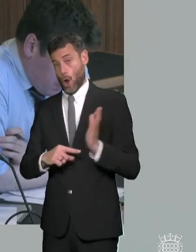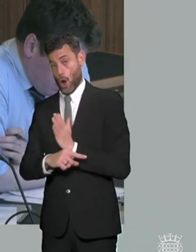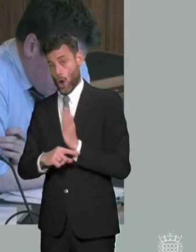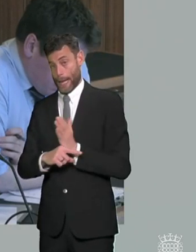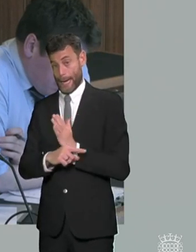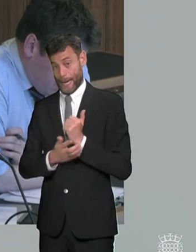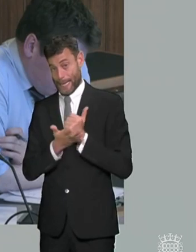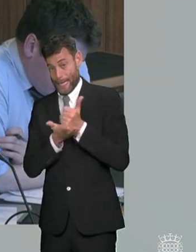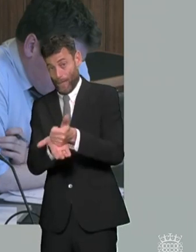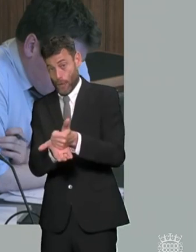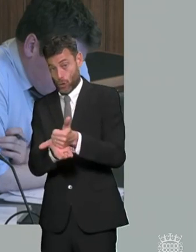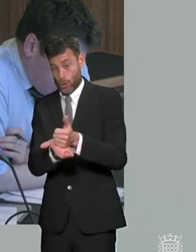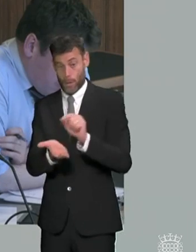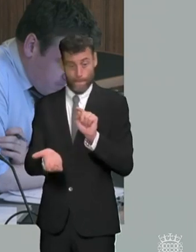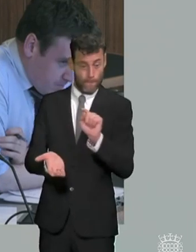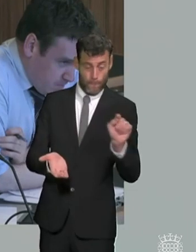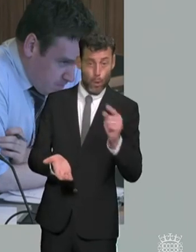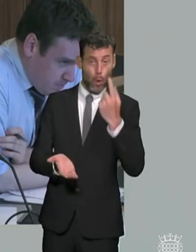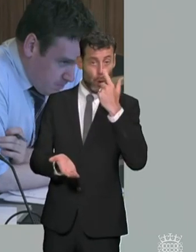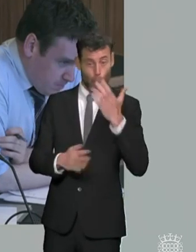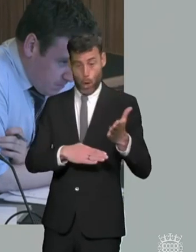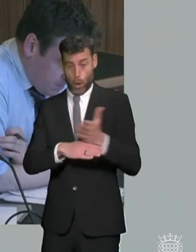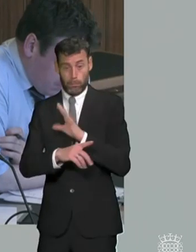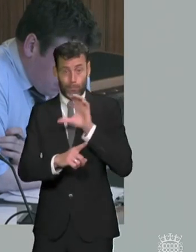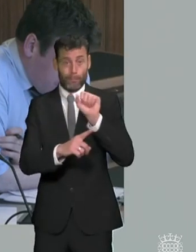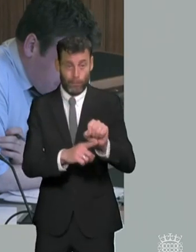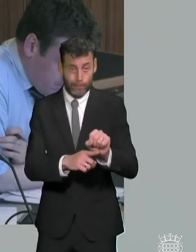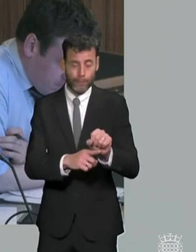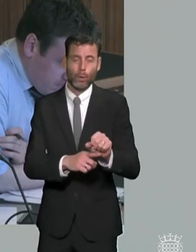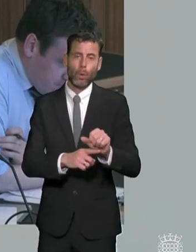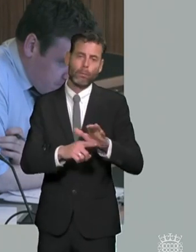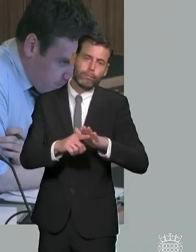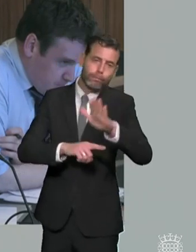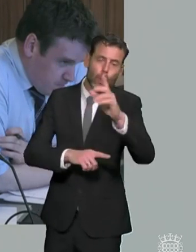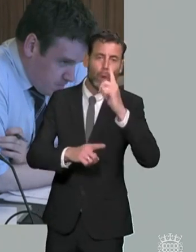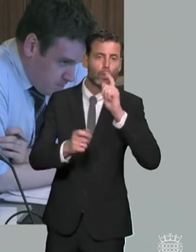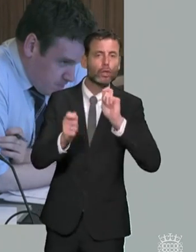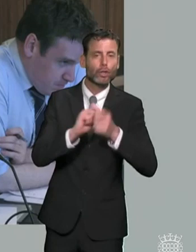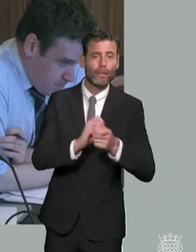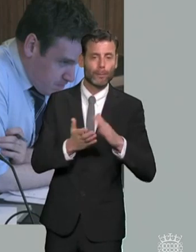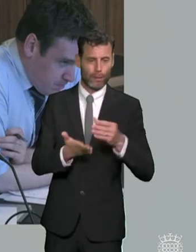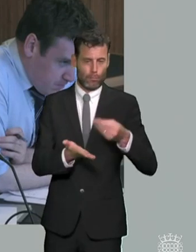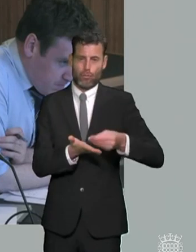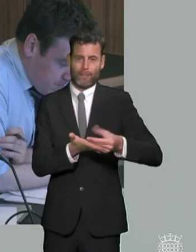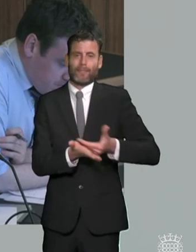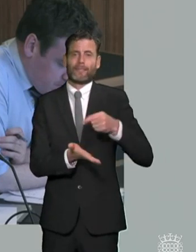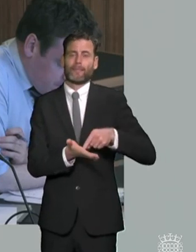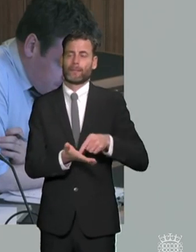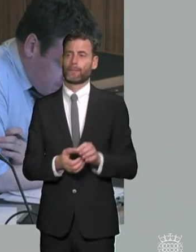difficulties could make a huge difference rather than it getting to the point becomes a problem or a crisis but i suppose the problem from the government's point of view is resources are